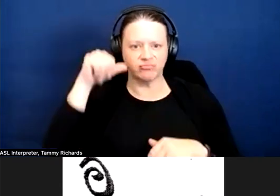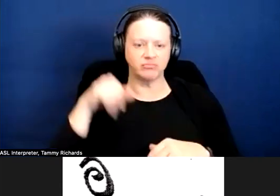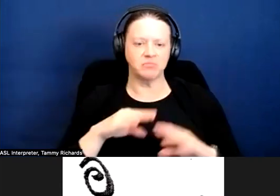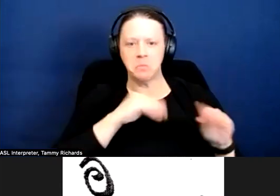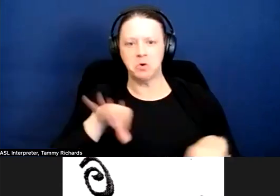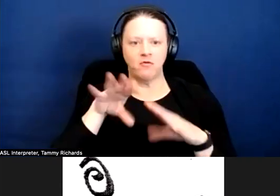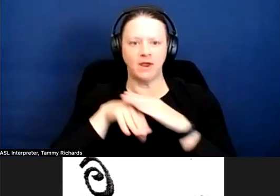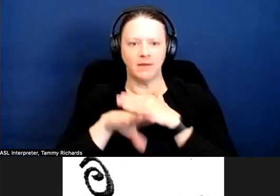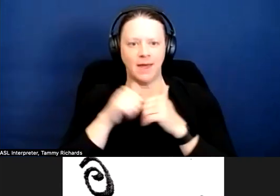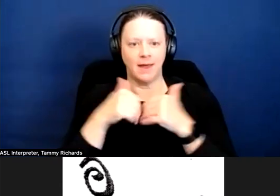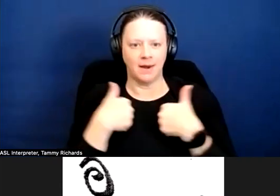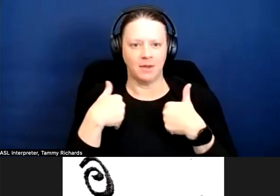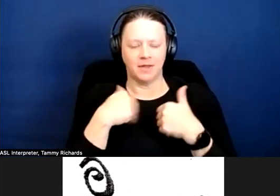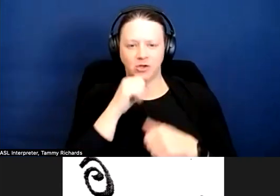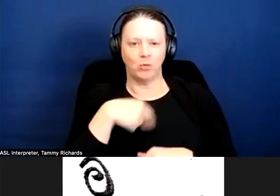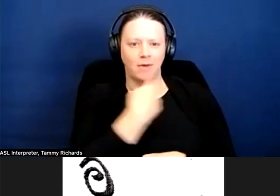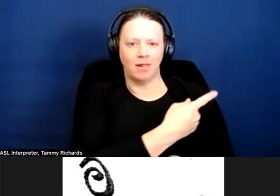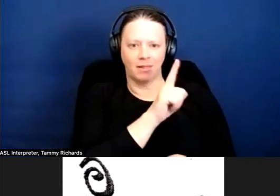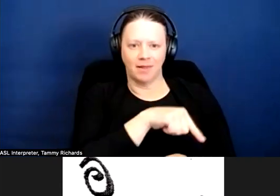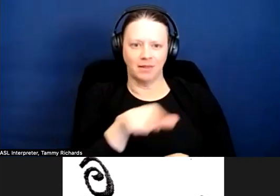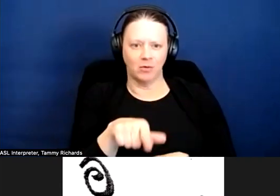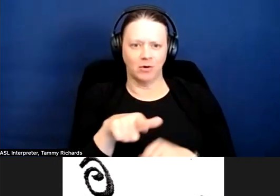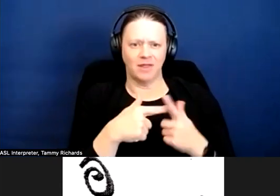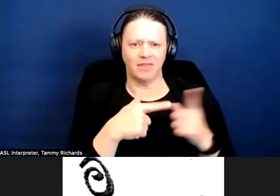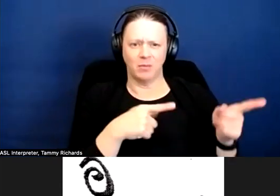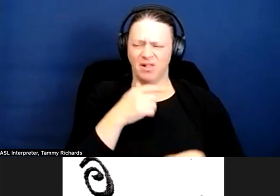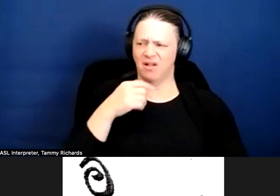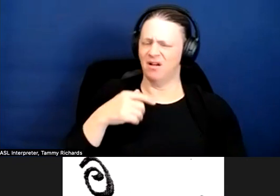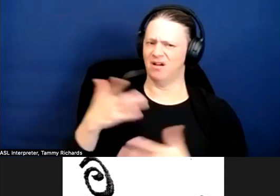your landlord; they're going to accuse you of breaching your leave.